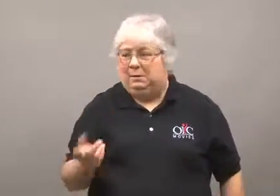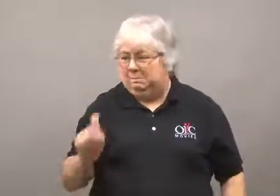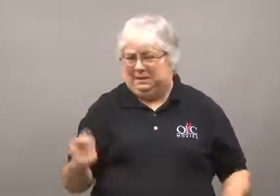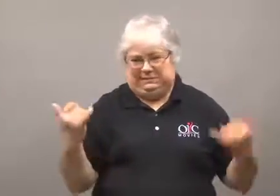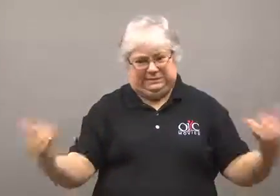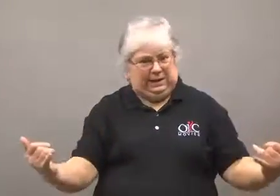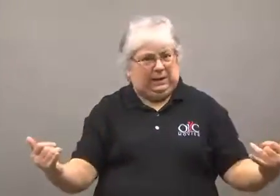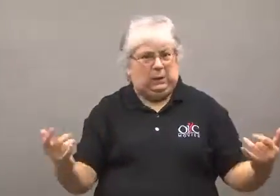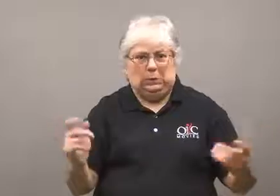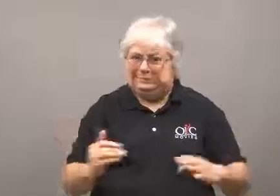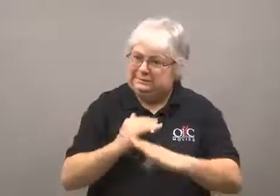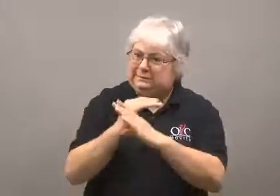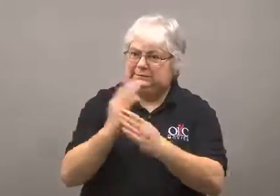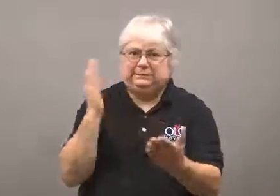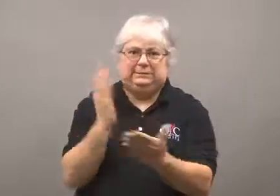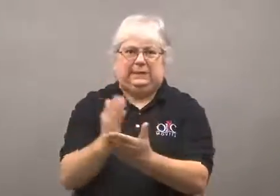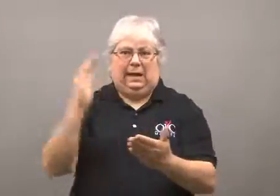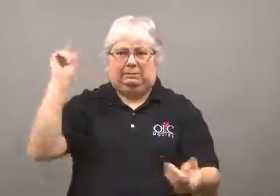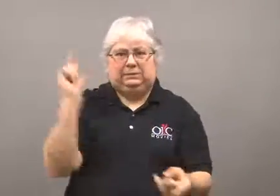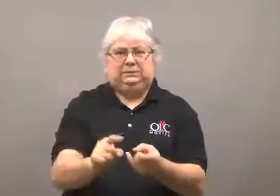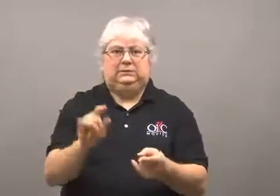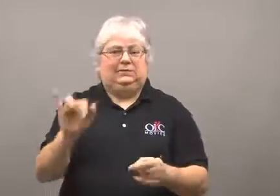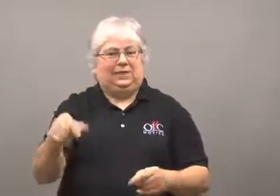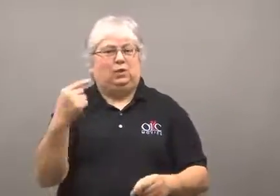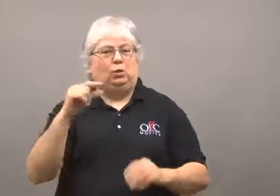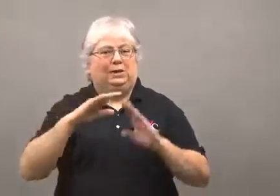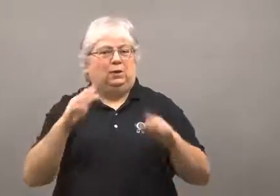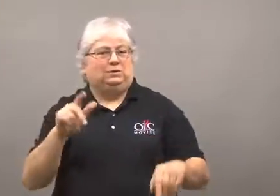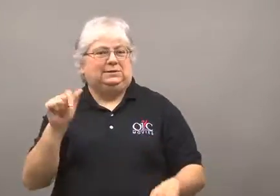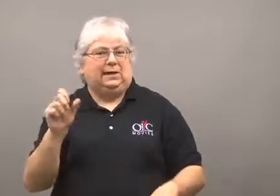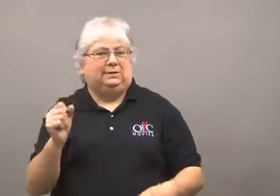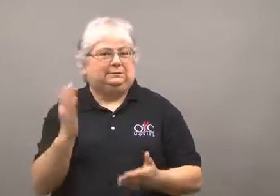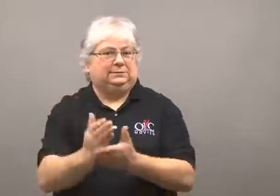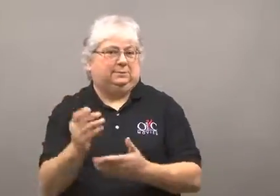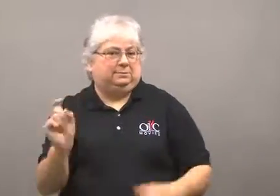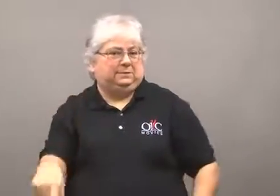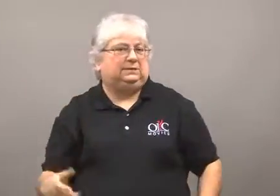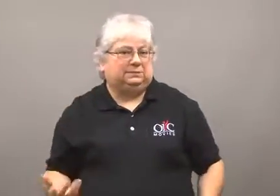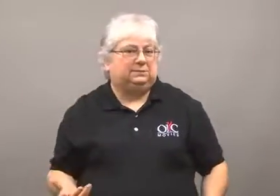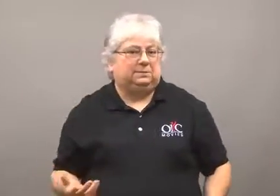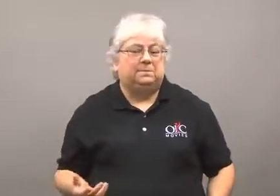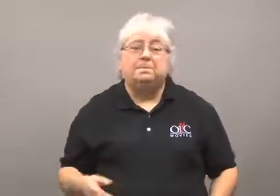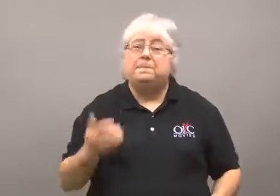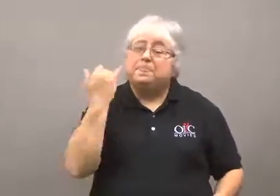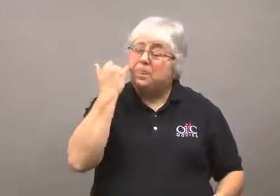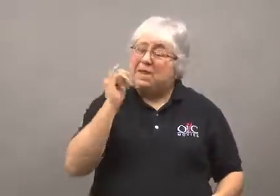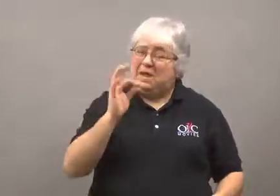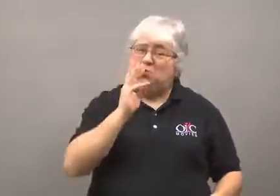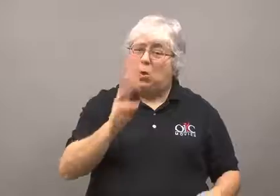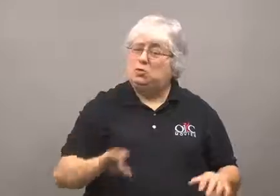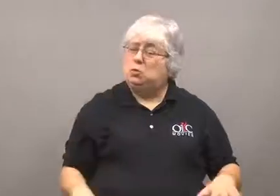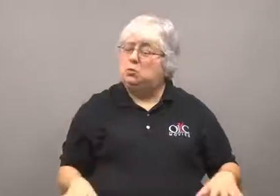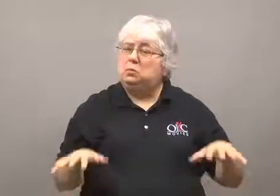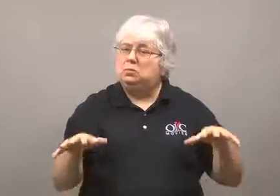so greenhouse gas emissions must be reduced now.